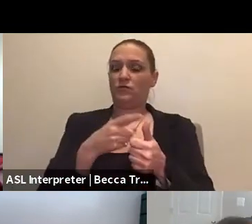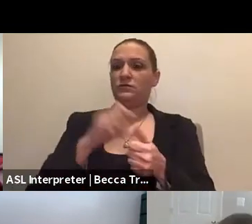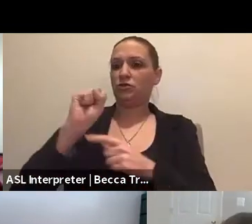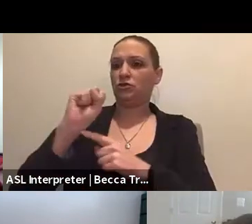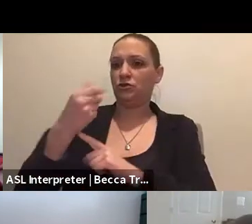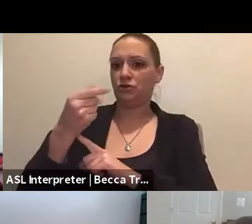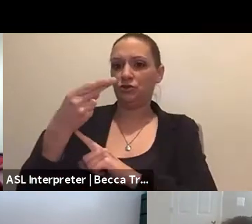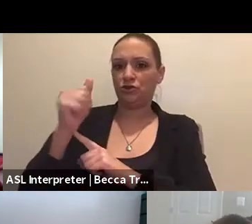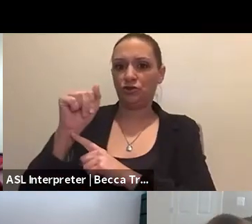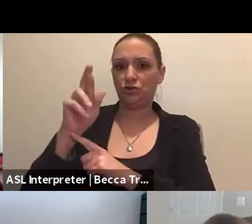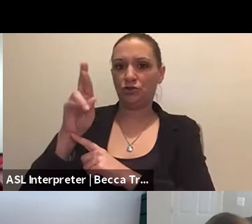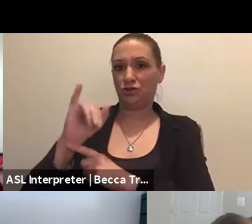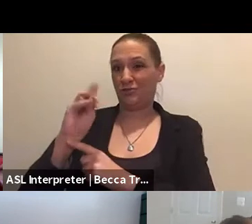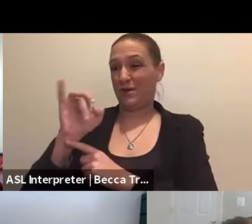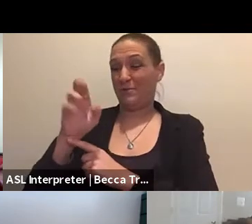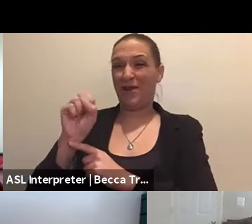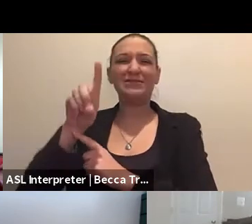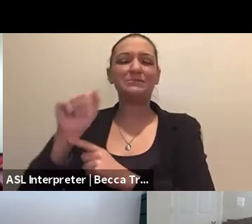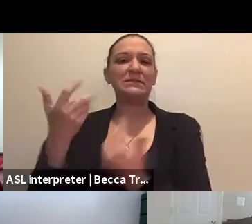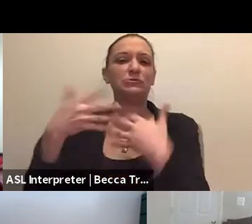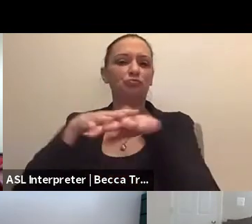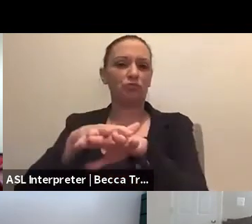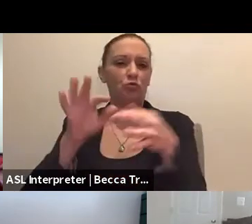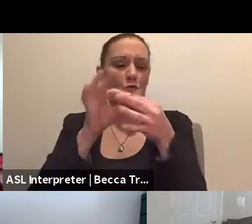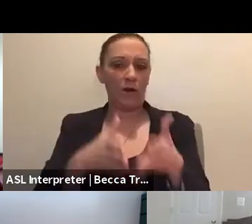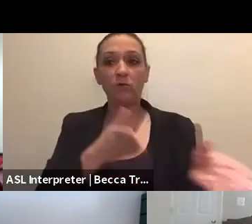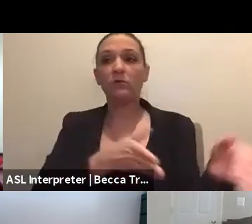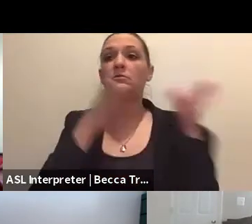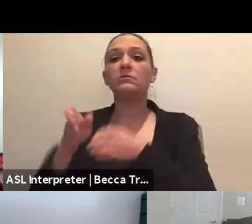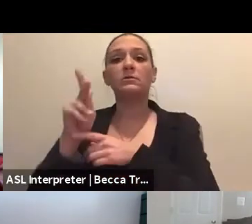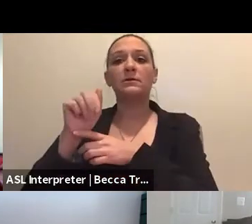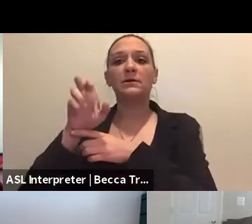she's the Disability Integration coordinator then we have Karen Koski Miller.